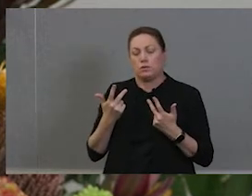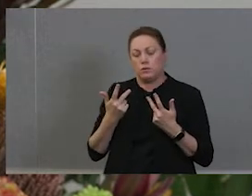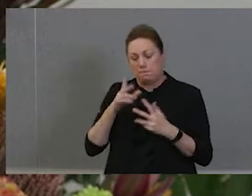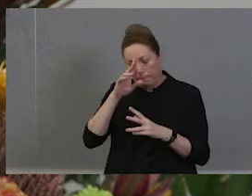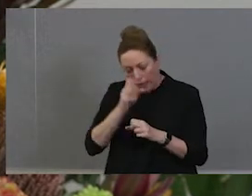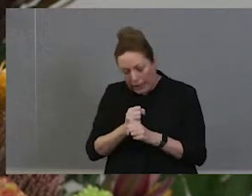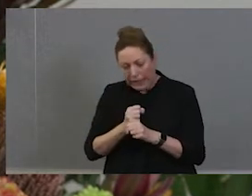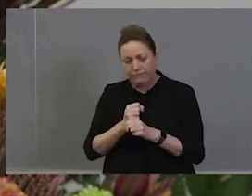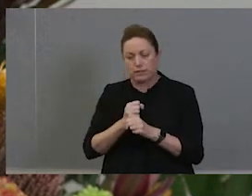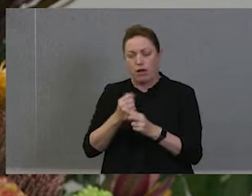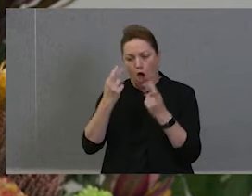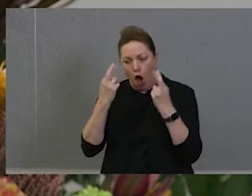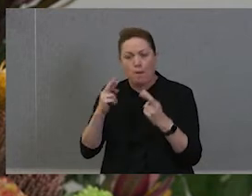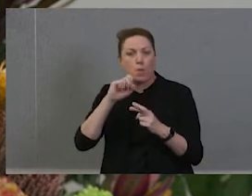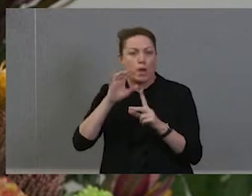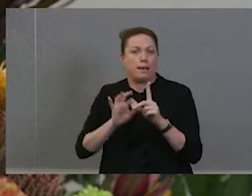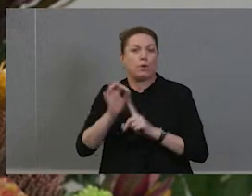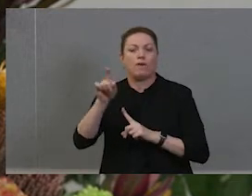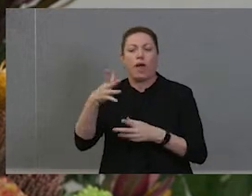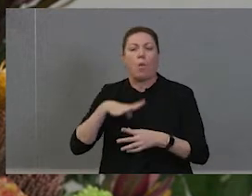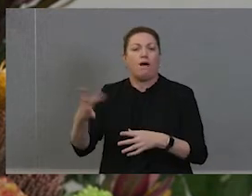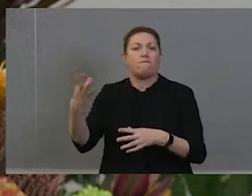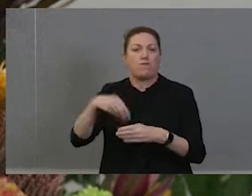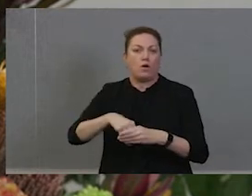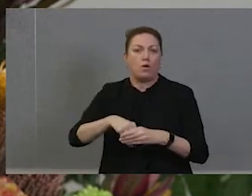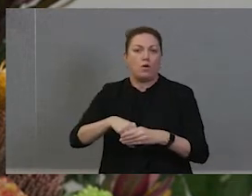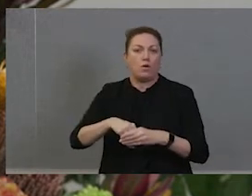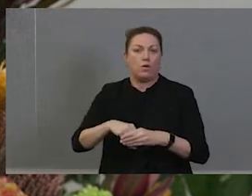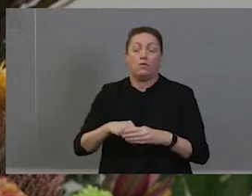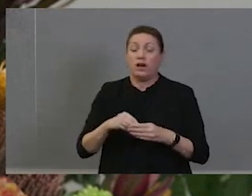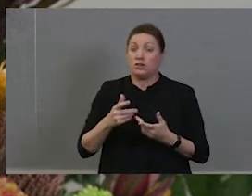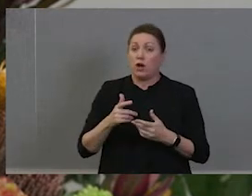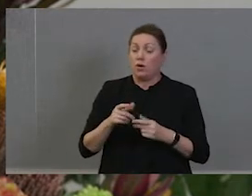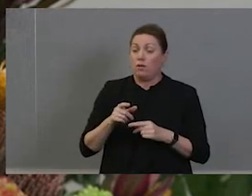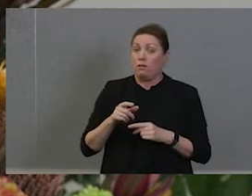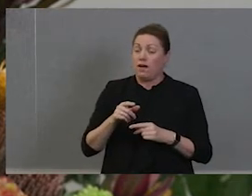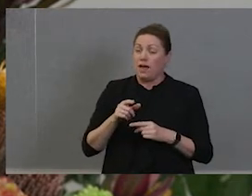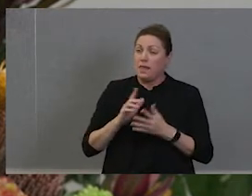that they want to be part of that journey. And so for me those three points are not